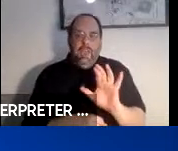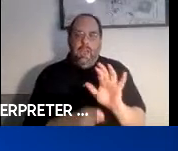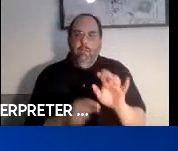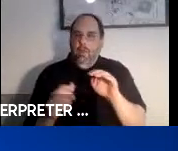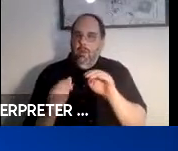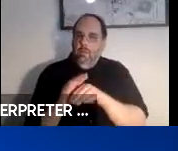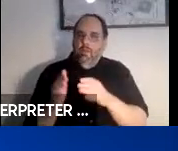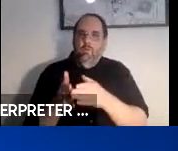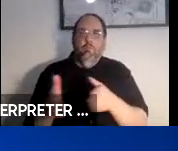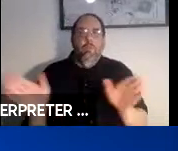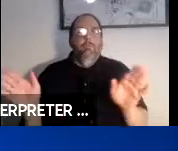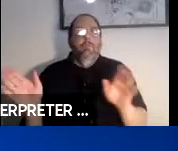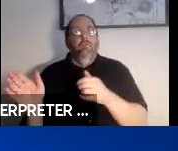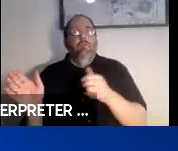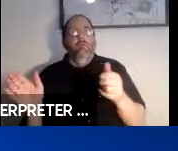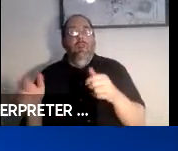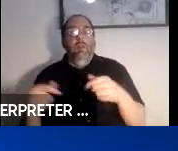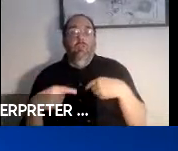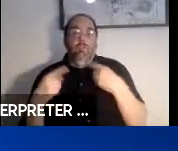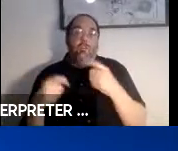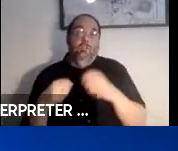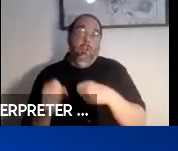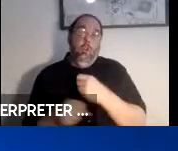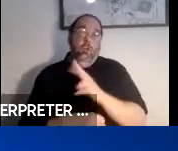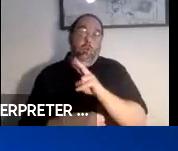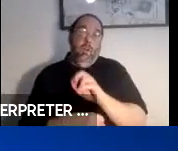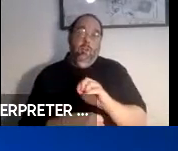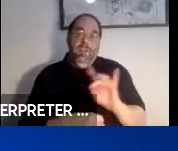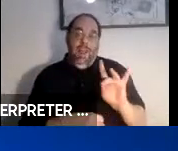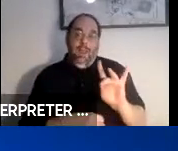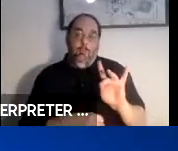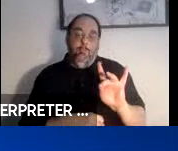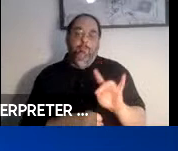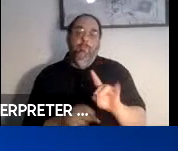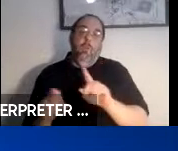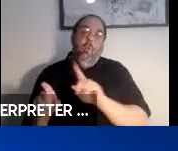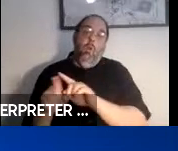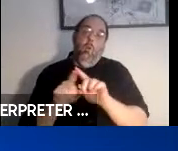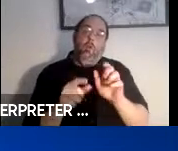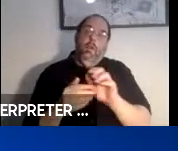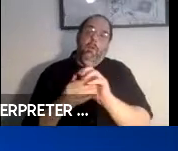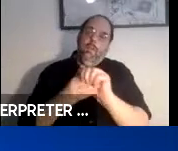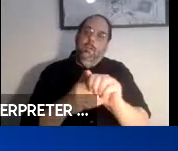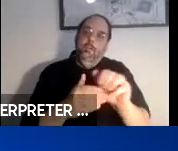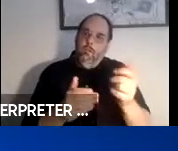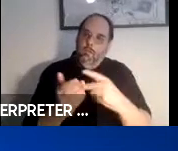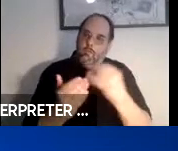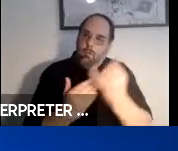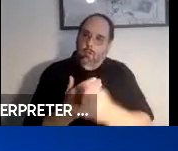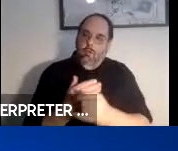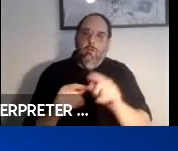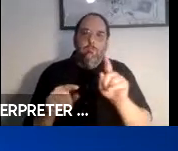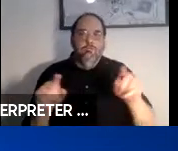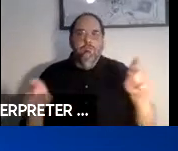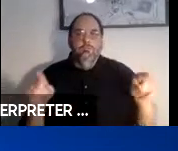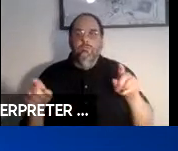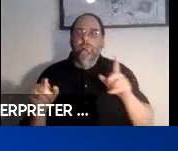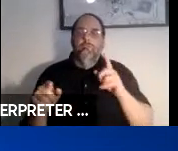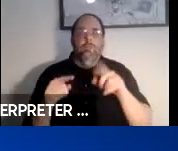Transportation since 2008. He also leads other projects on accessible transportation,